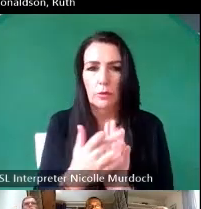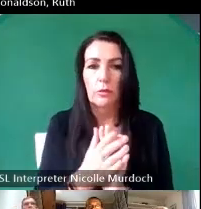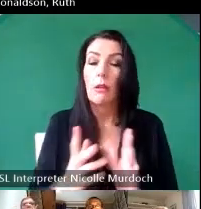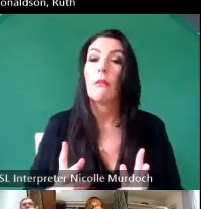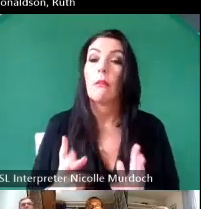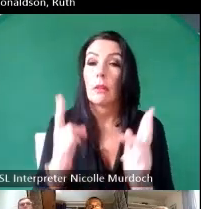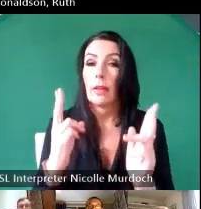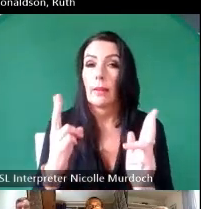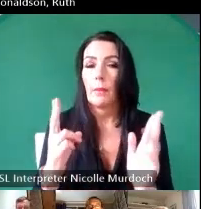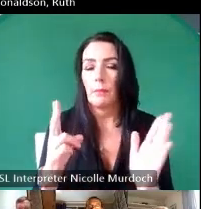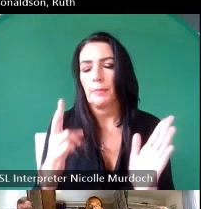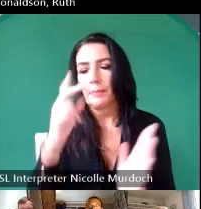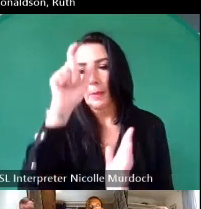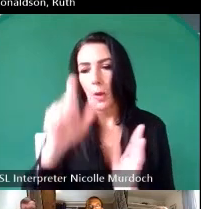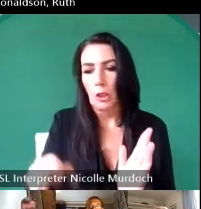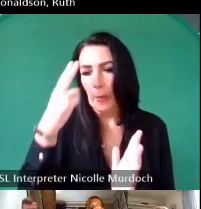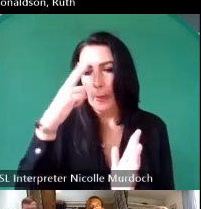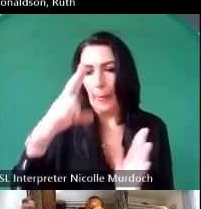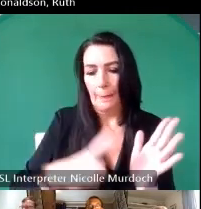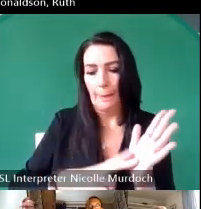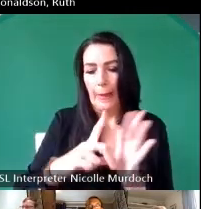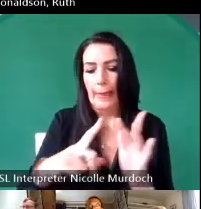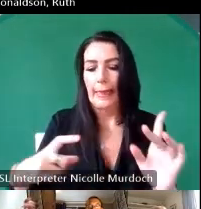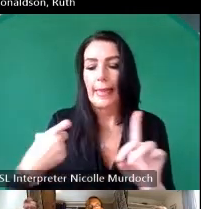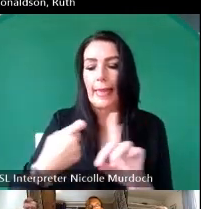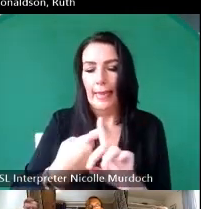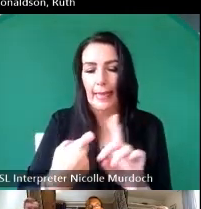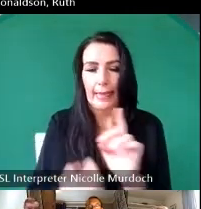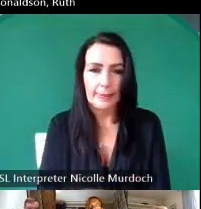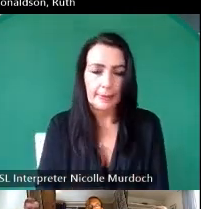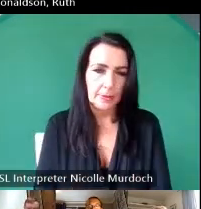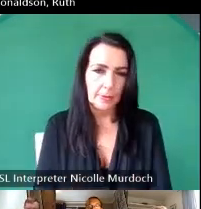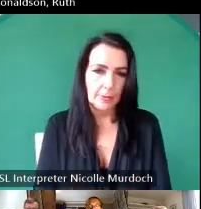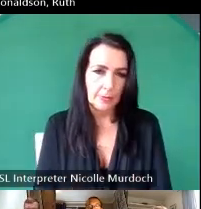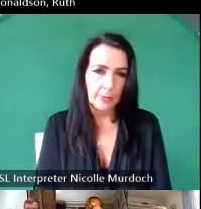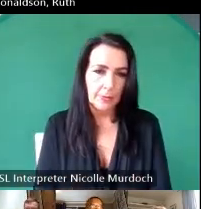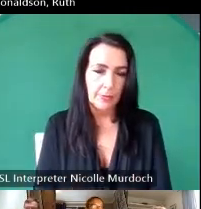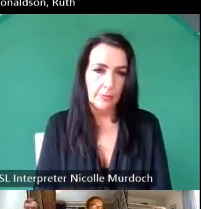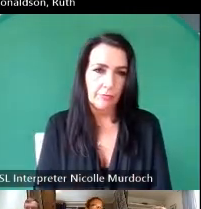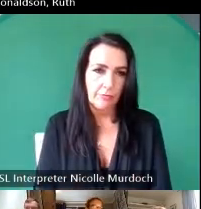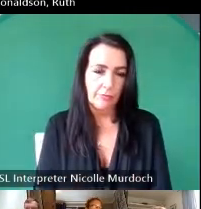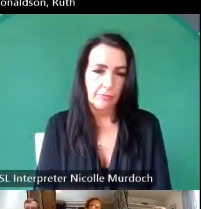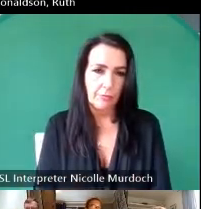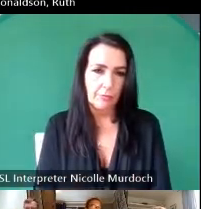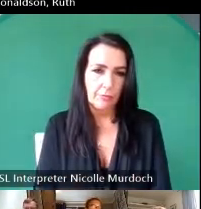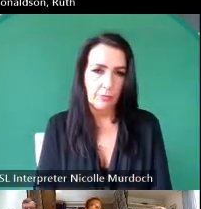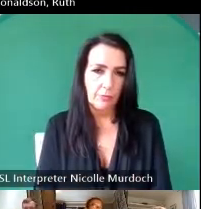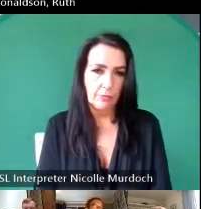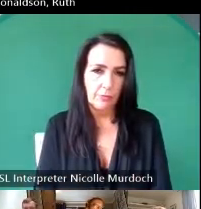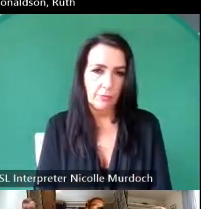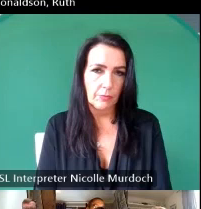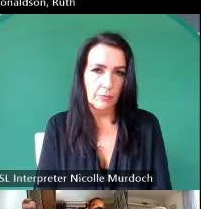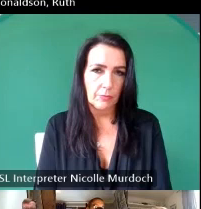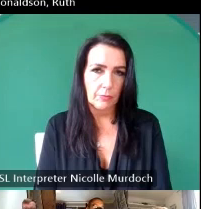Nick